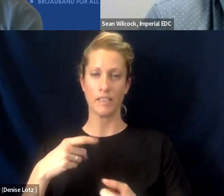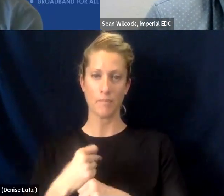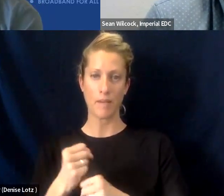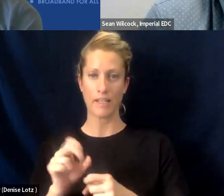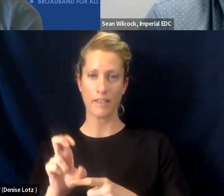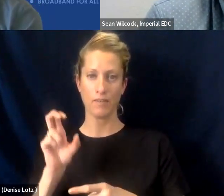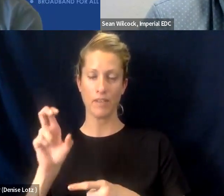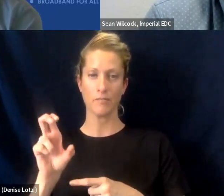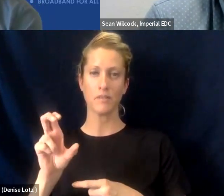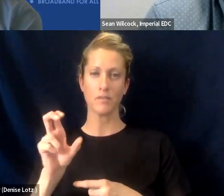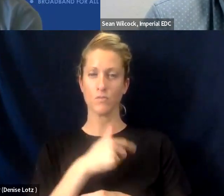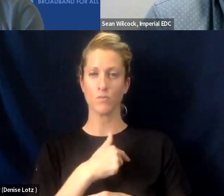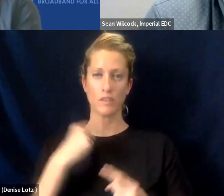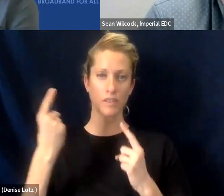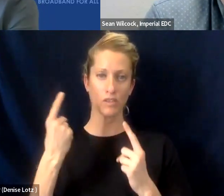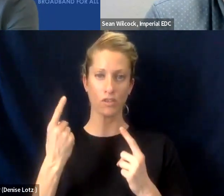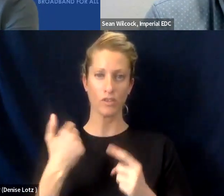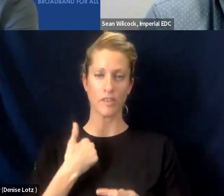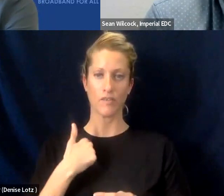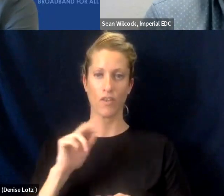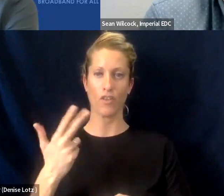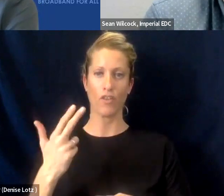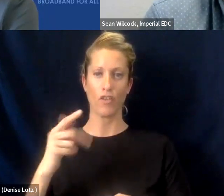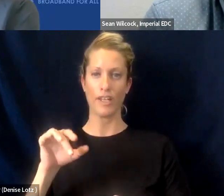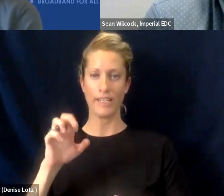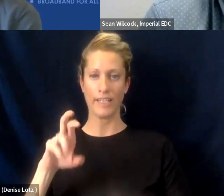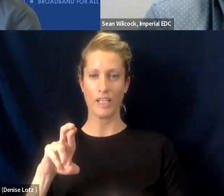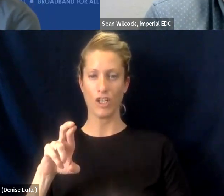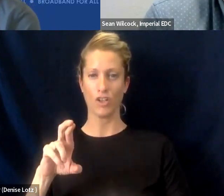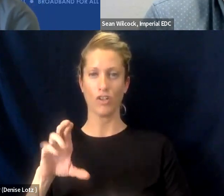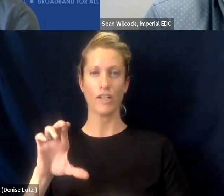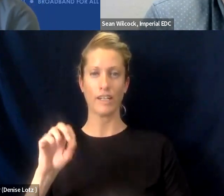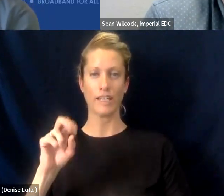we kind of consider it ourselves as a third tier county where you know it's hard to get